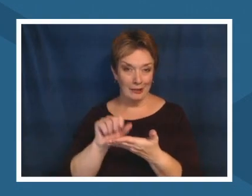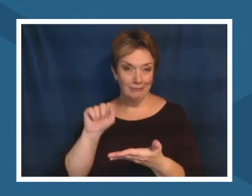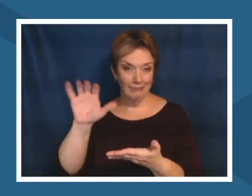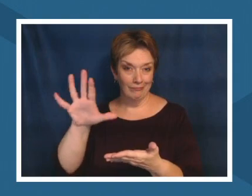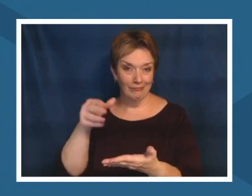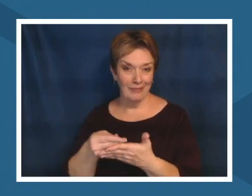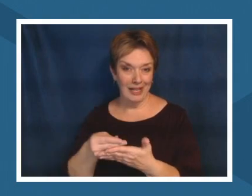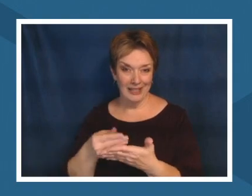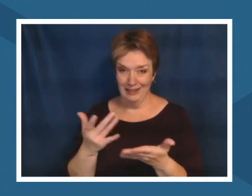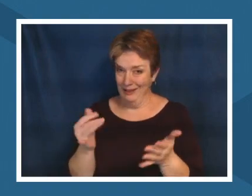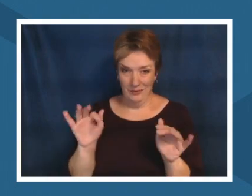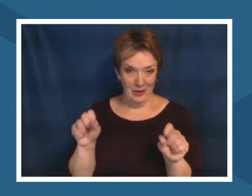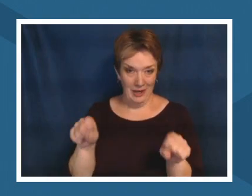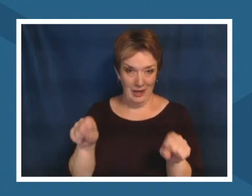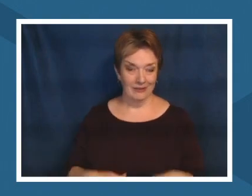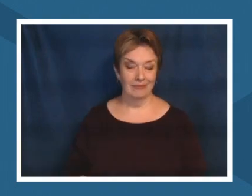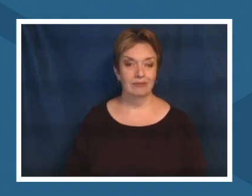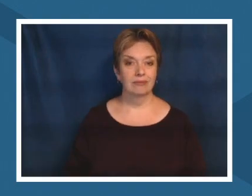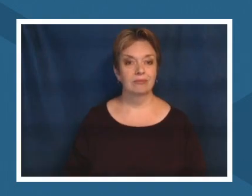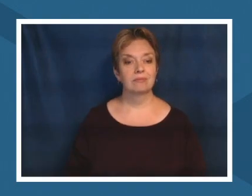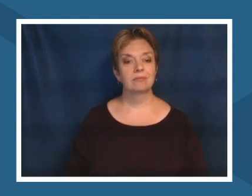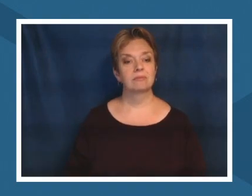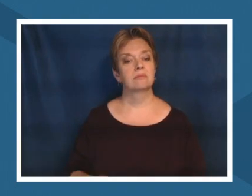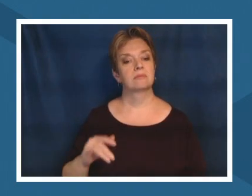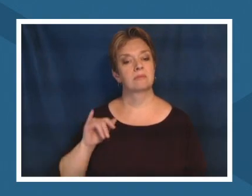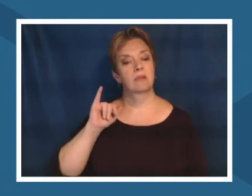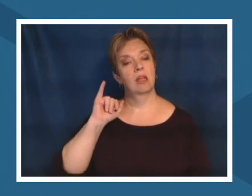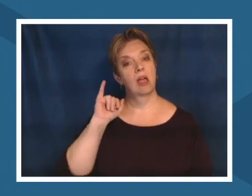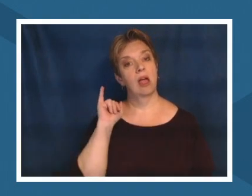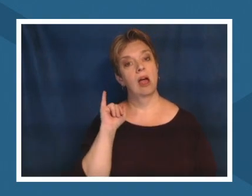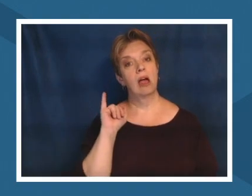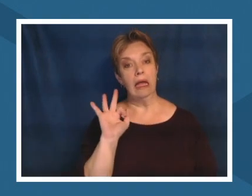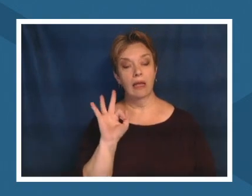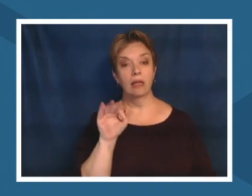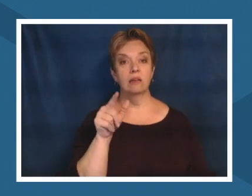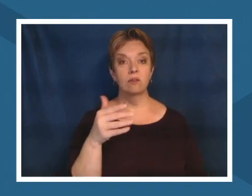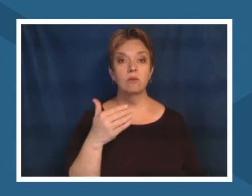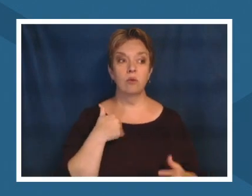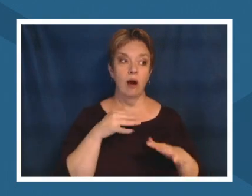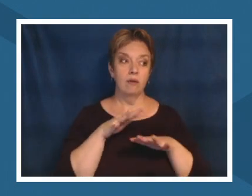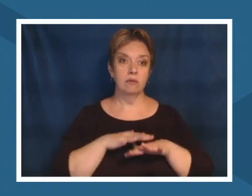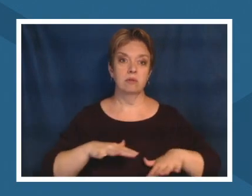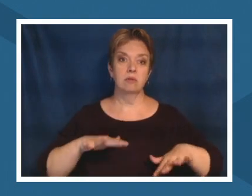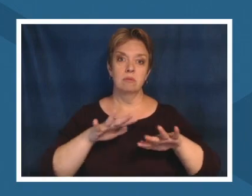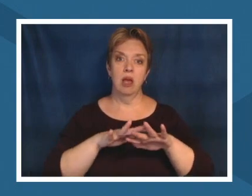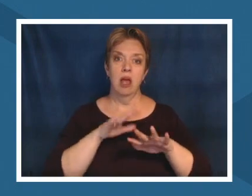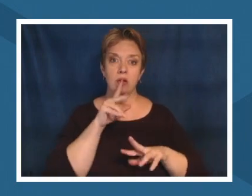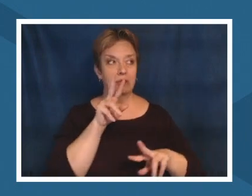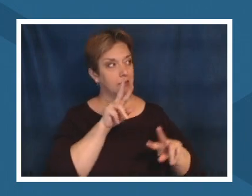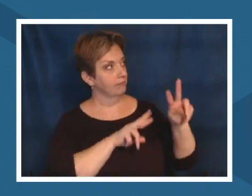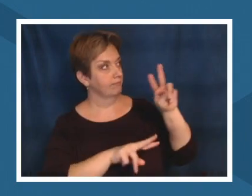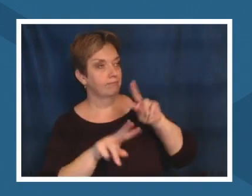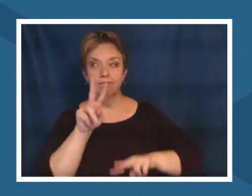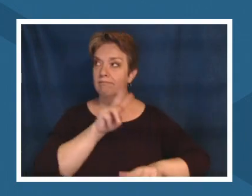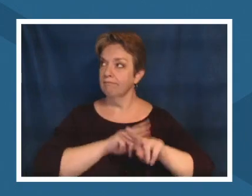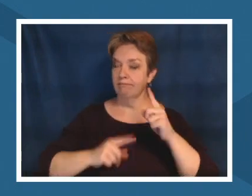look at your own environment um you know the